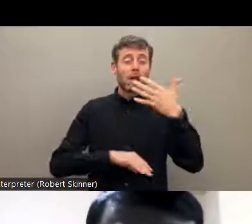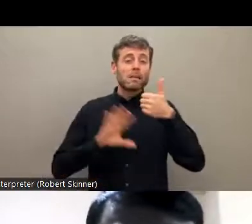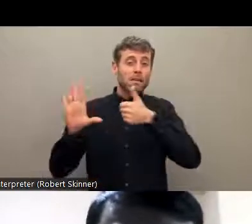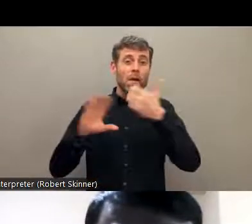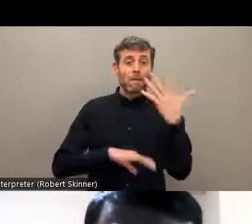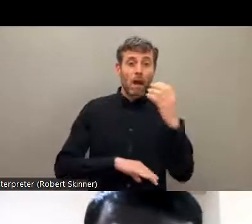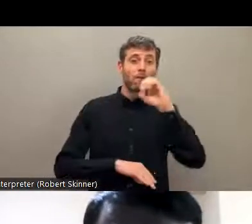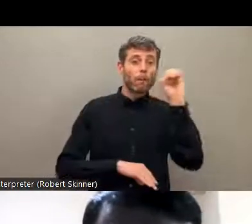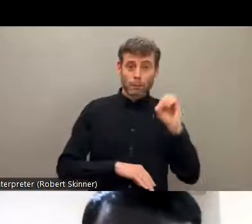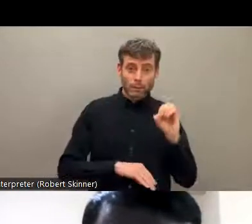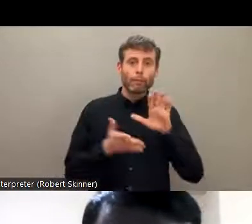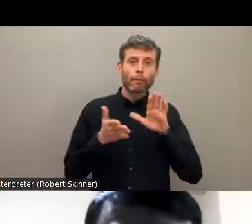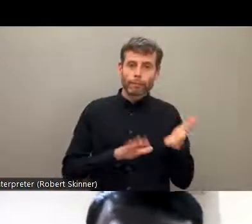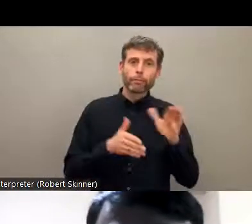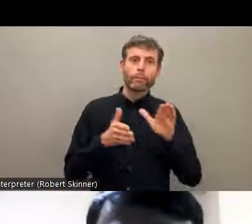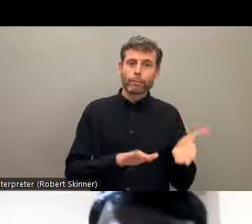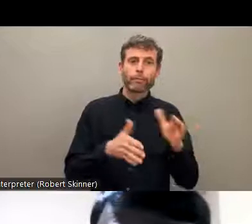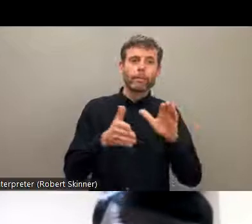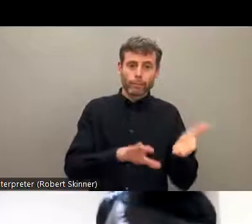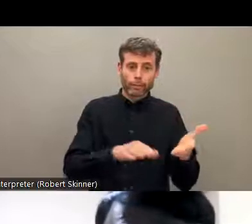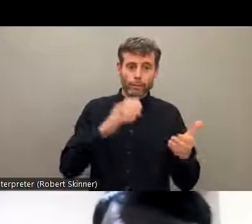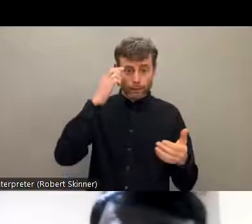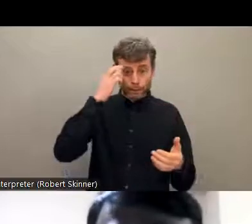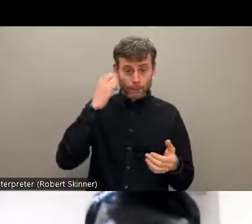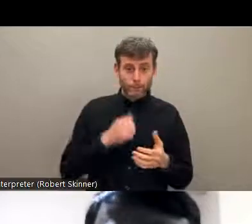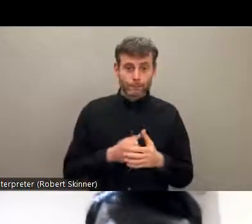some data, 80%,